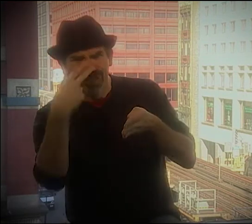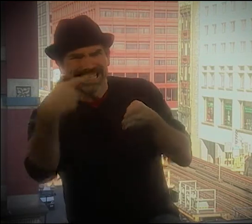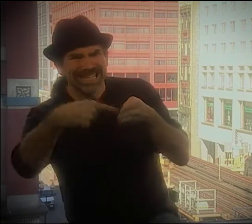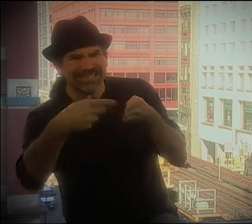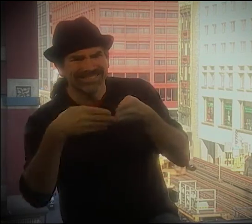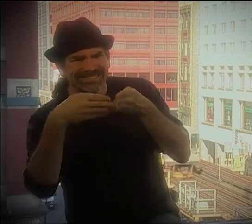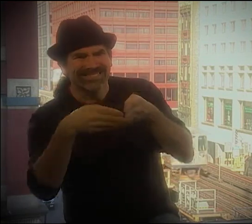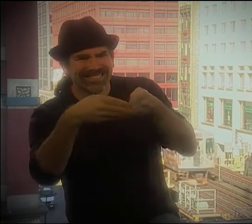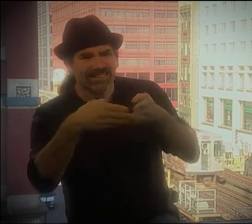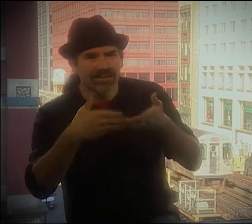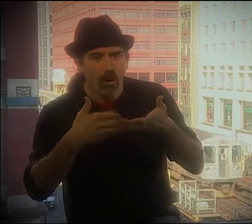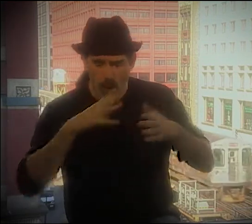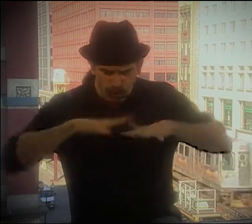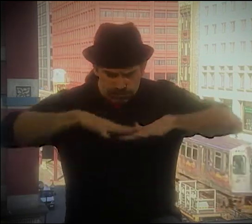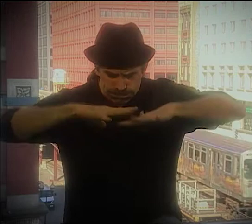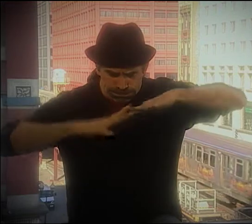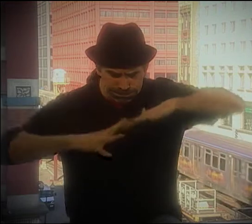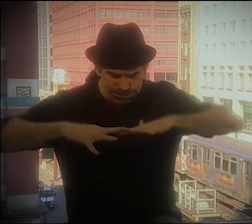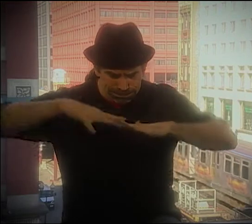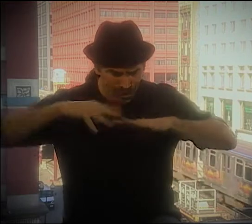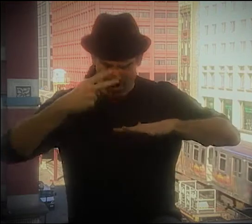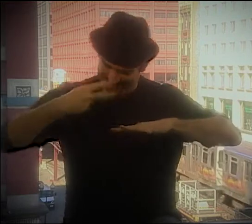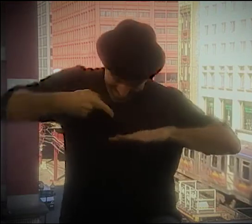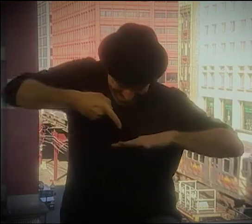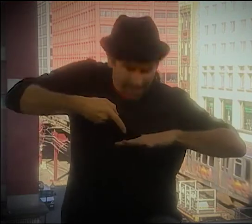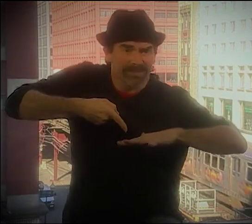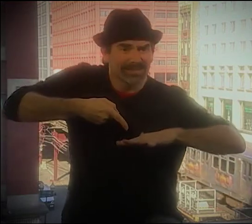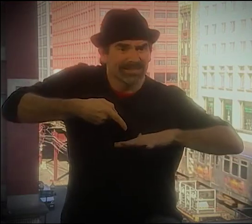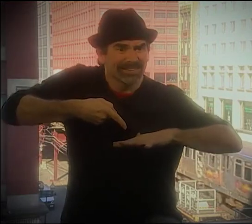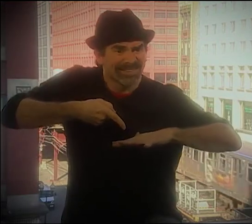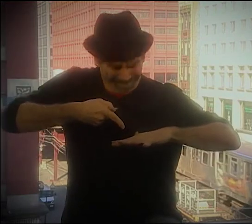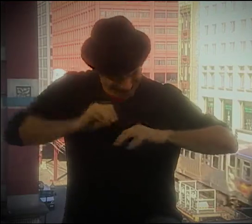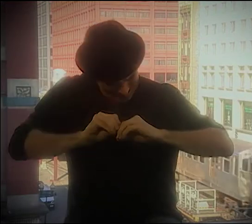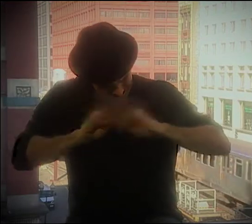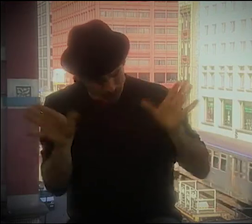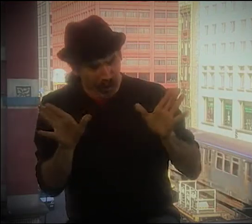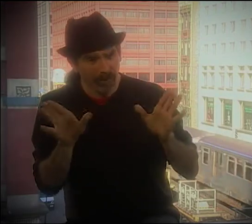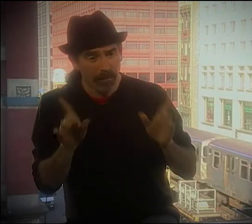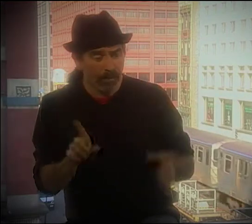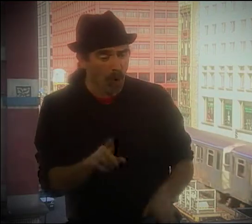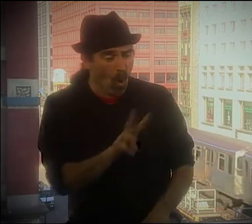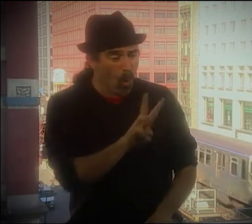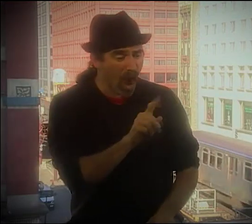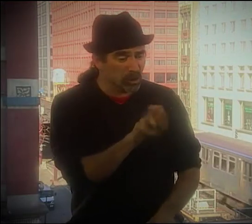I CAN SEE A TREE. OR LIKE A BOAT. YOU CAN SEE IT. OR THE WATER.